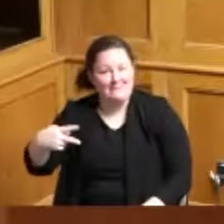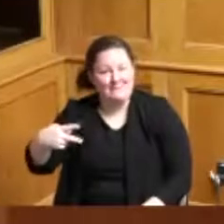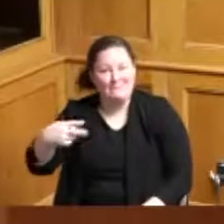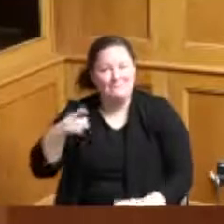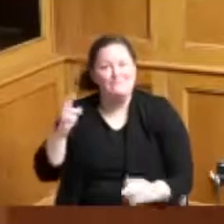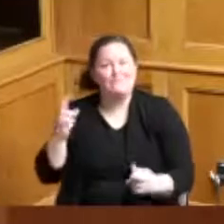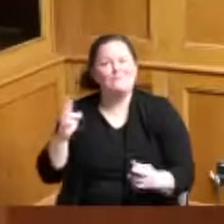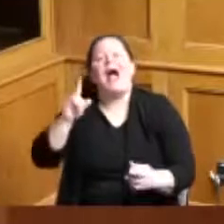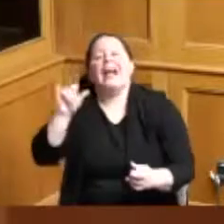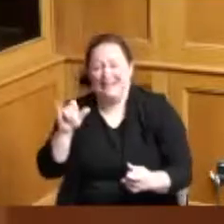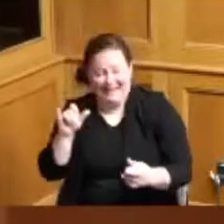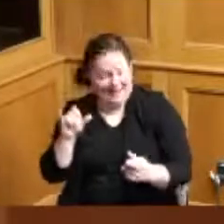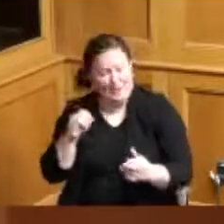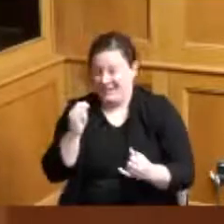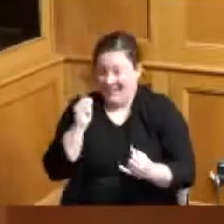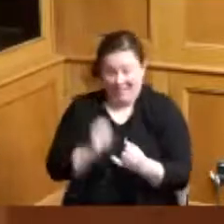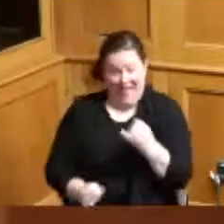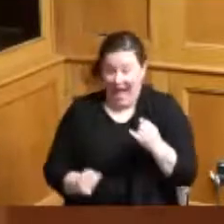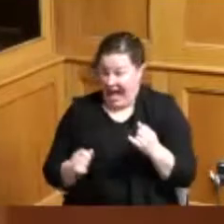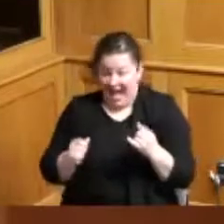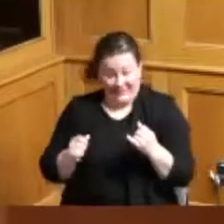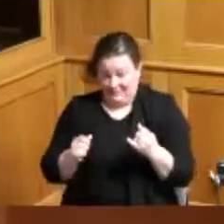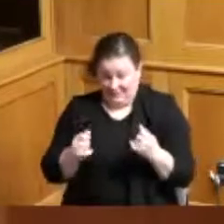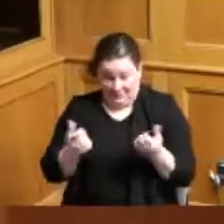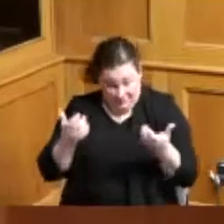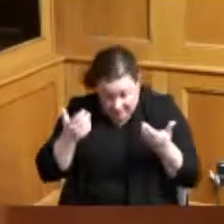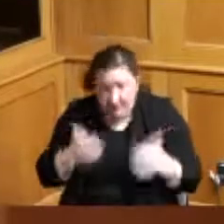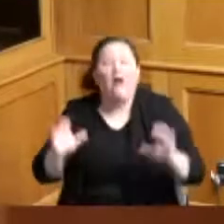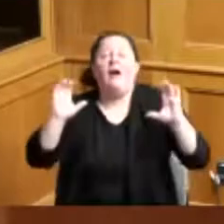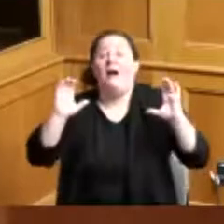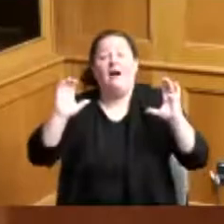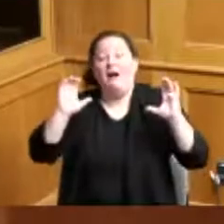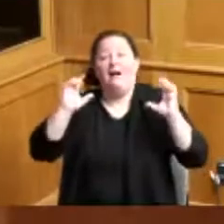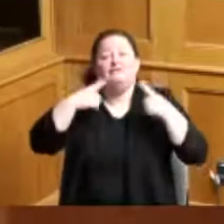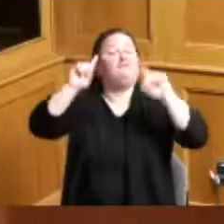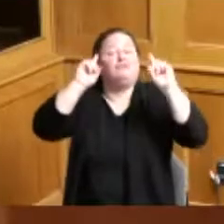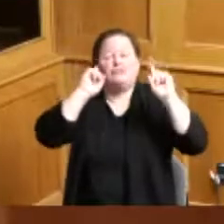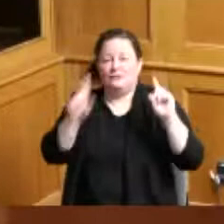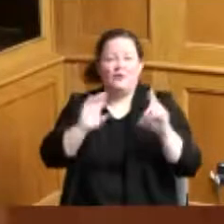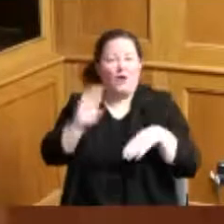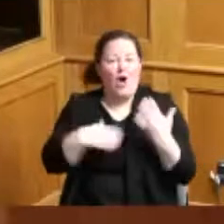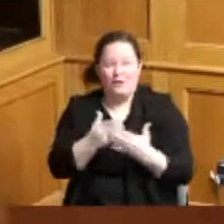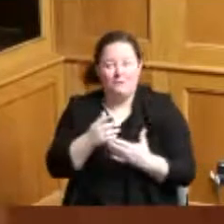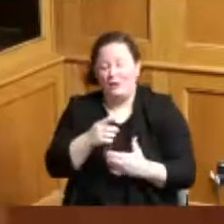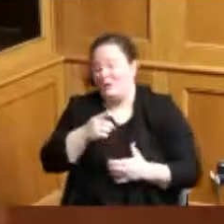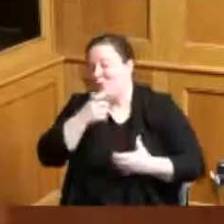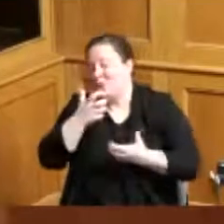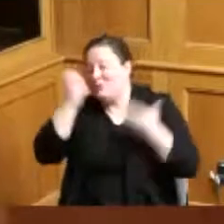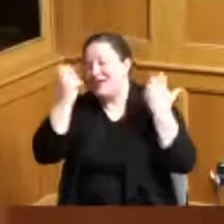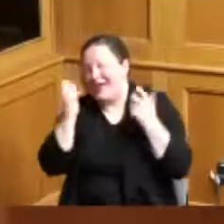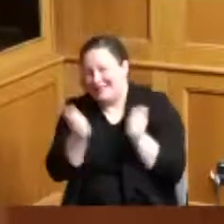for all of the who day celebrations but it was really exciting to be in such a a crowd that was